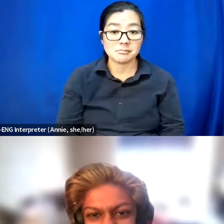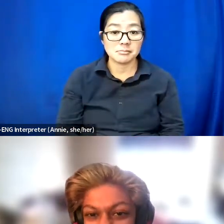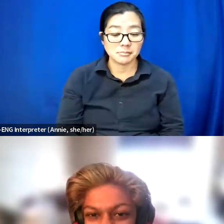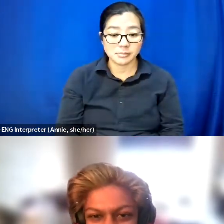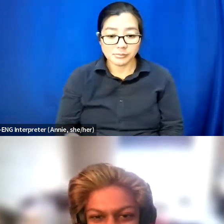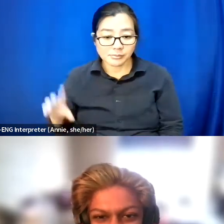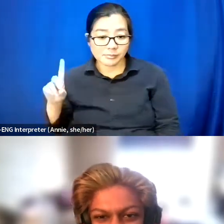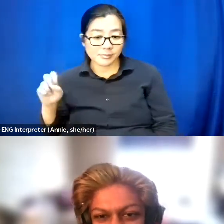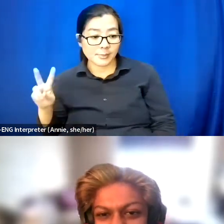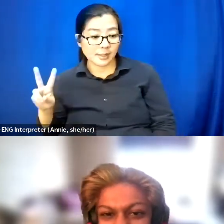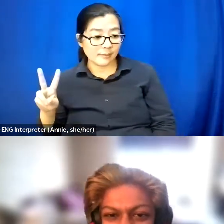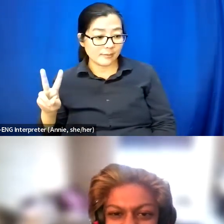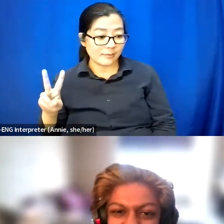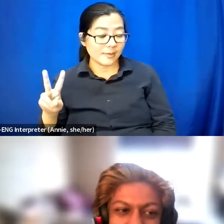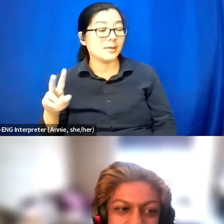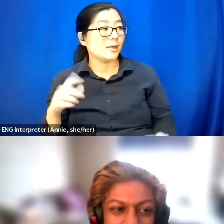I can go first. Dev speaking.